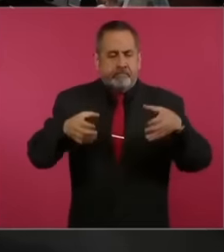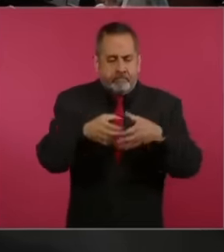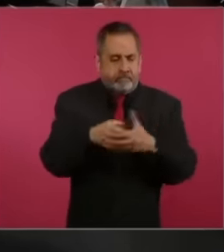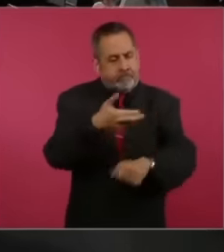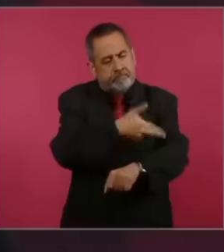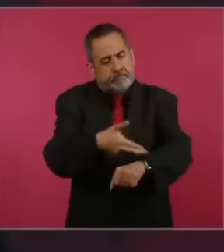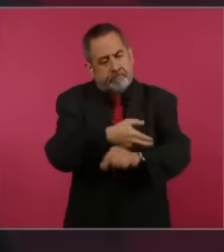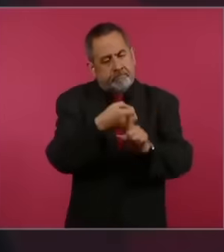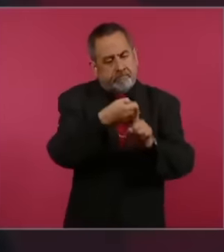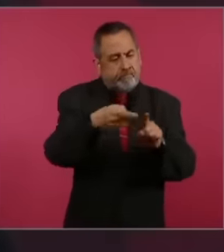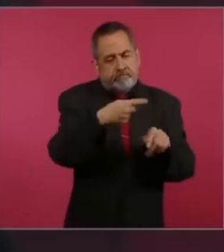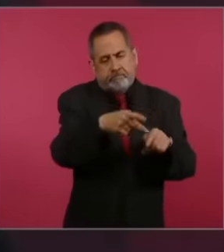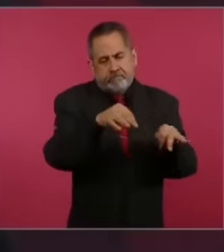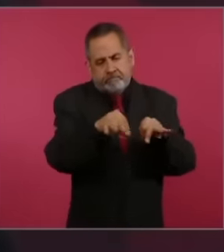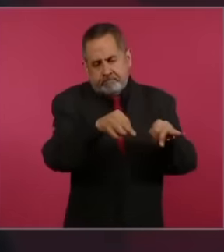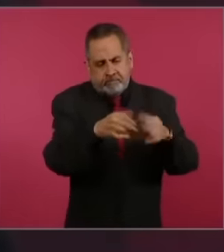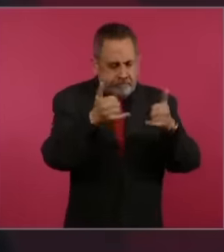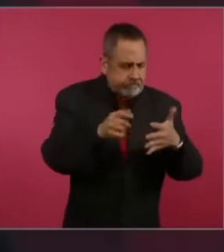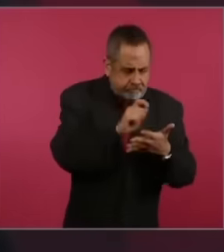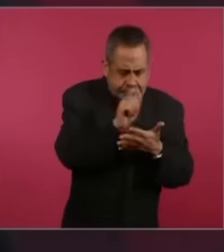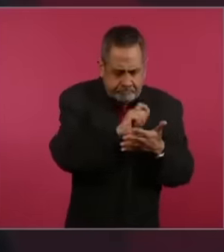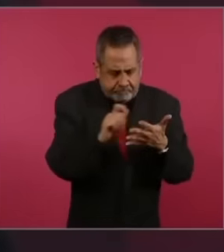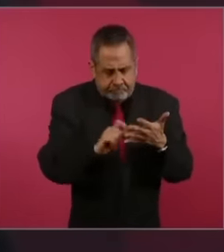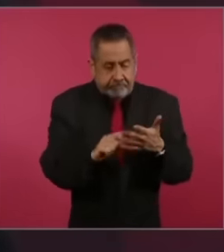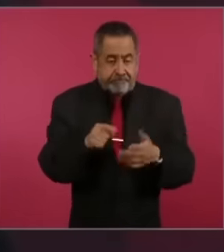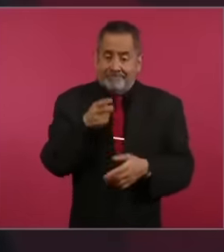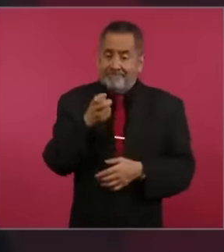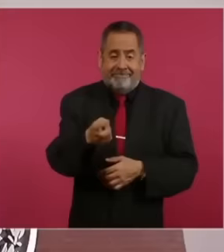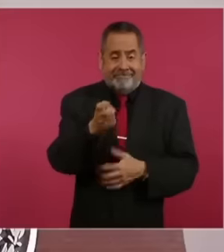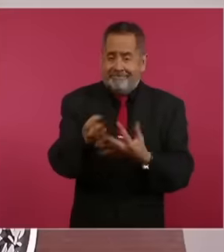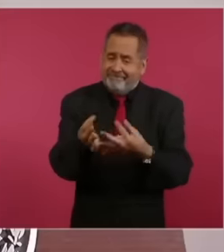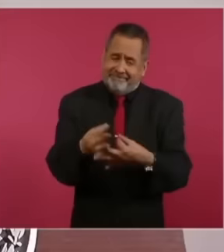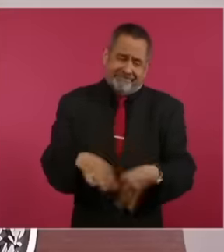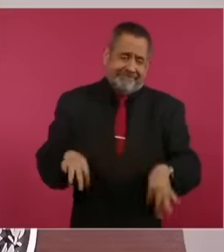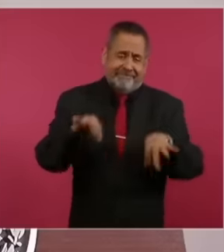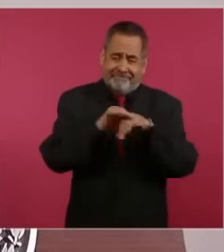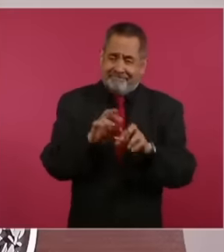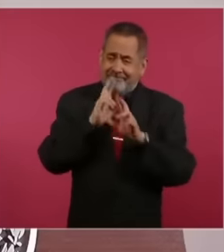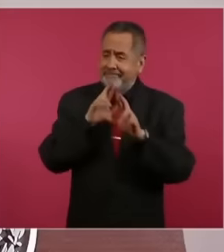workloads. They are aware that this matter is of utmost importance for the